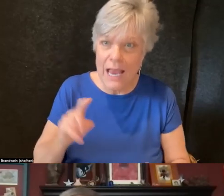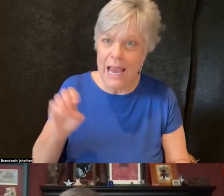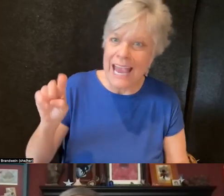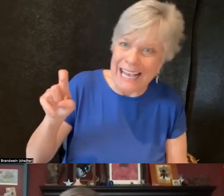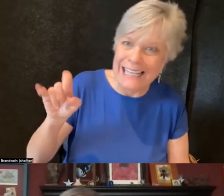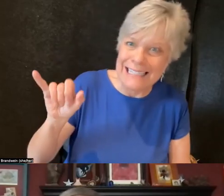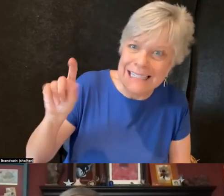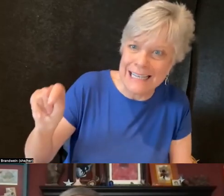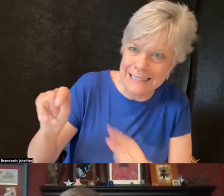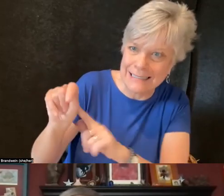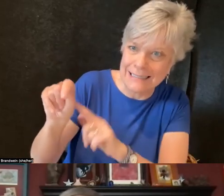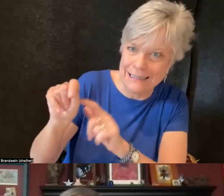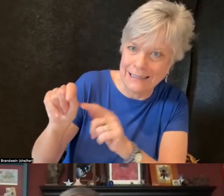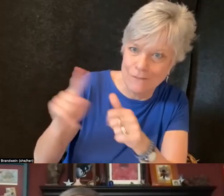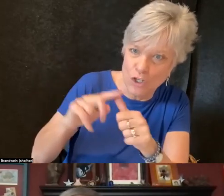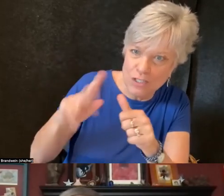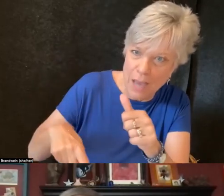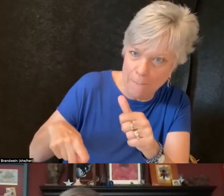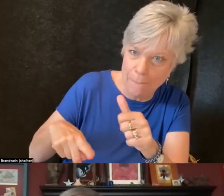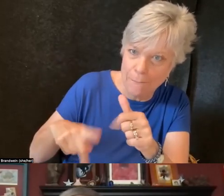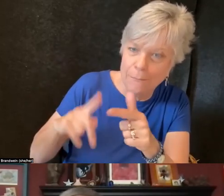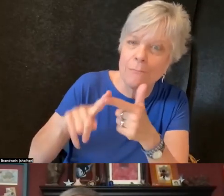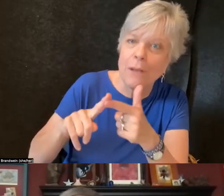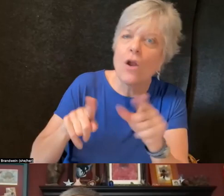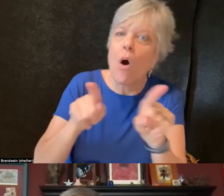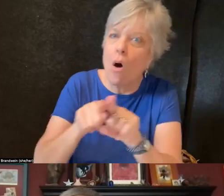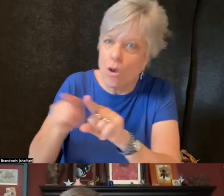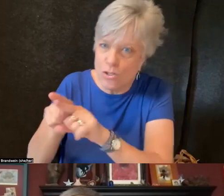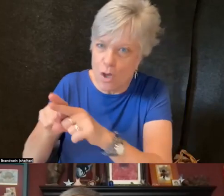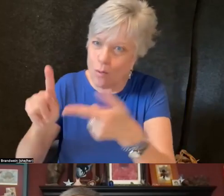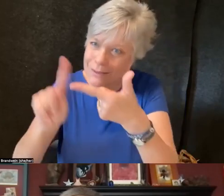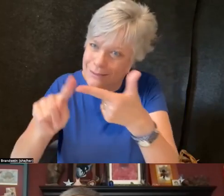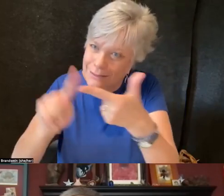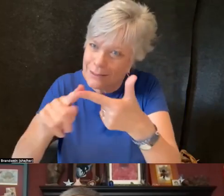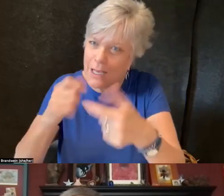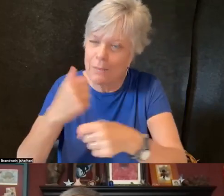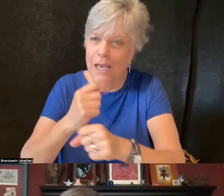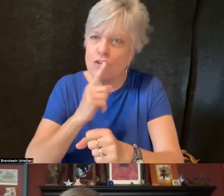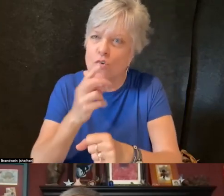but also making sure that there are resources, spaces allocated,